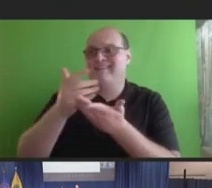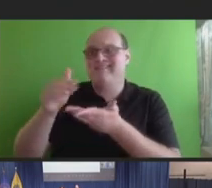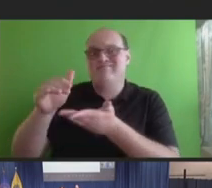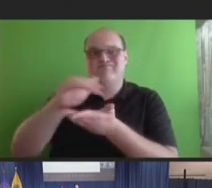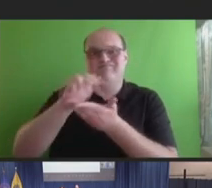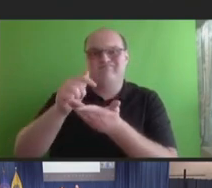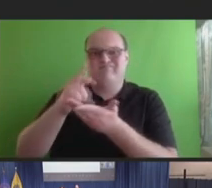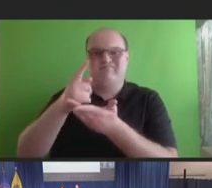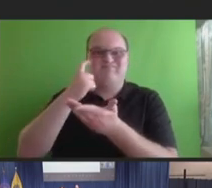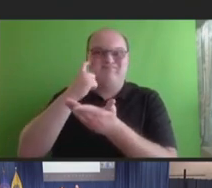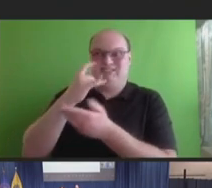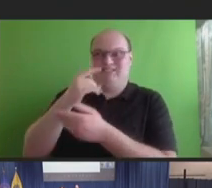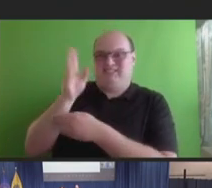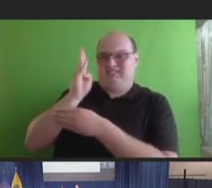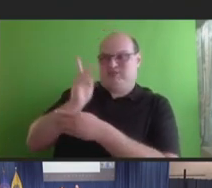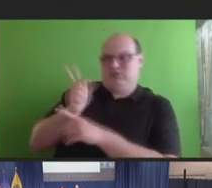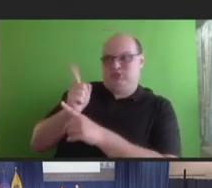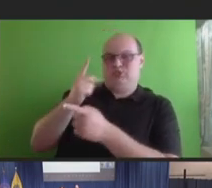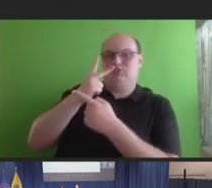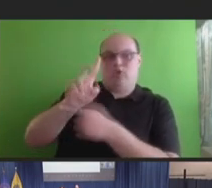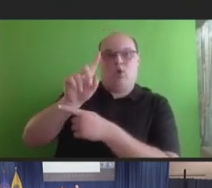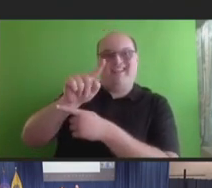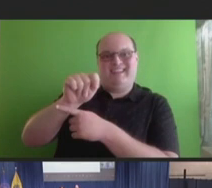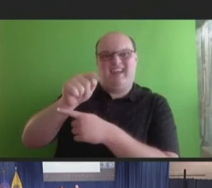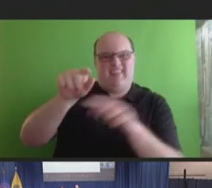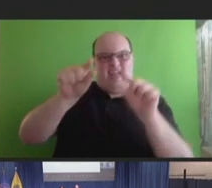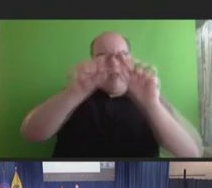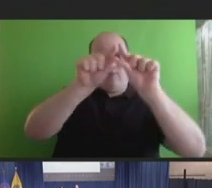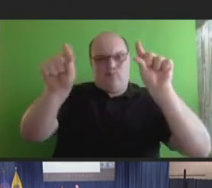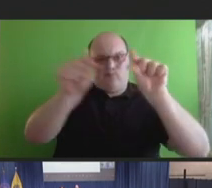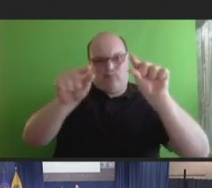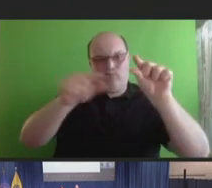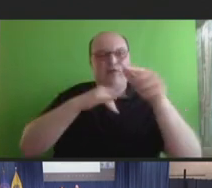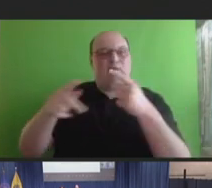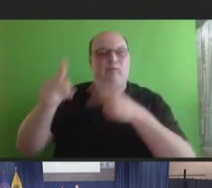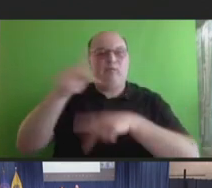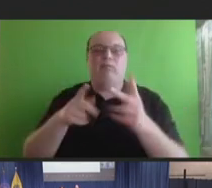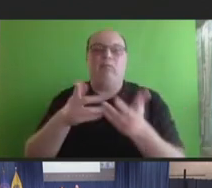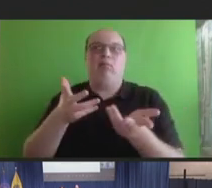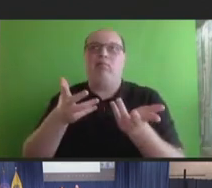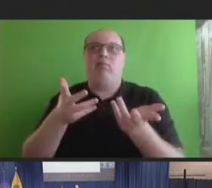speaker, that really, people are just kind of done with this.